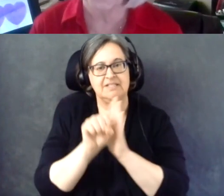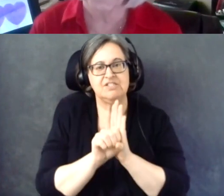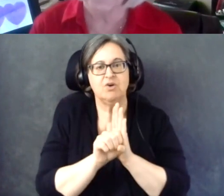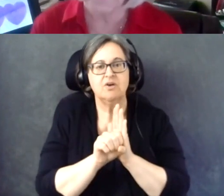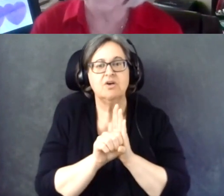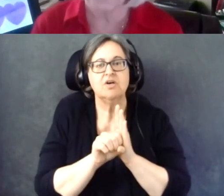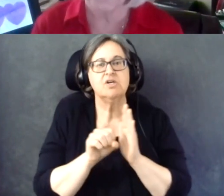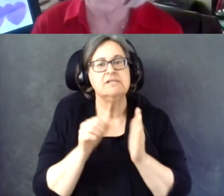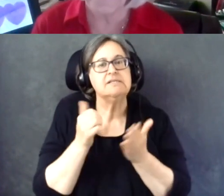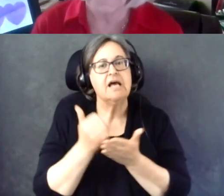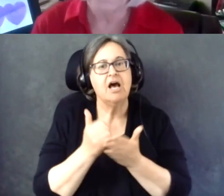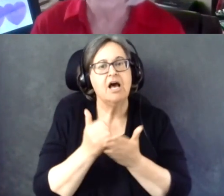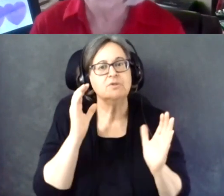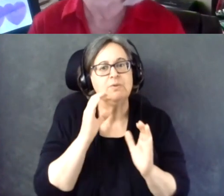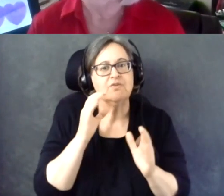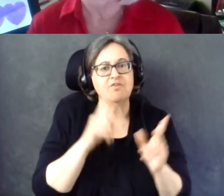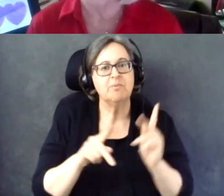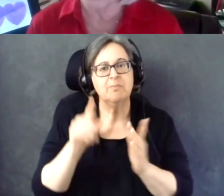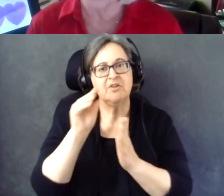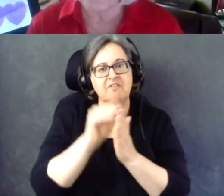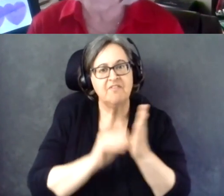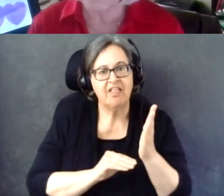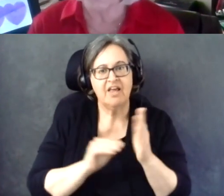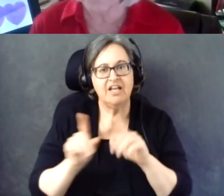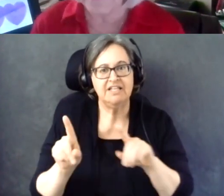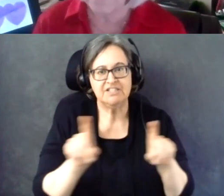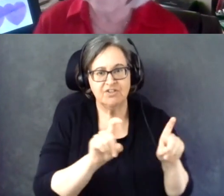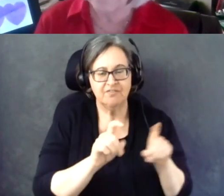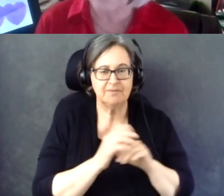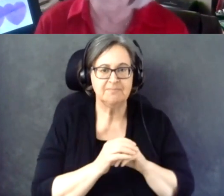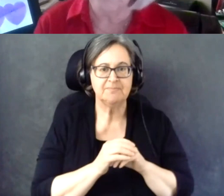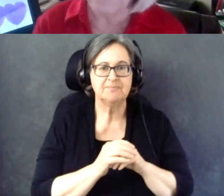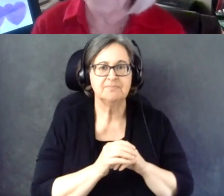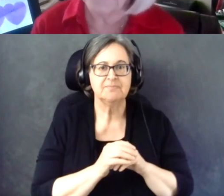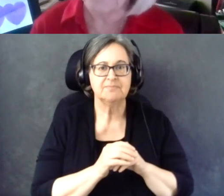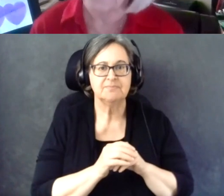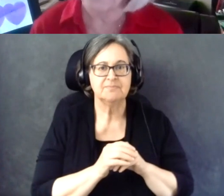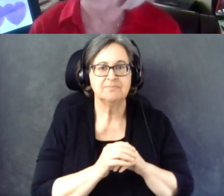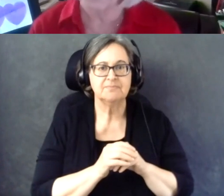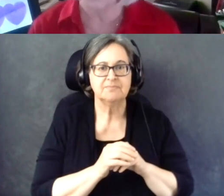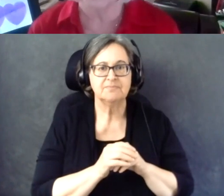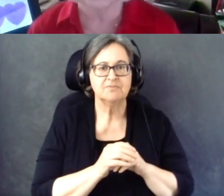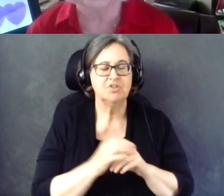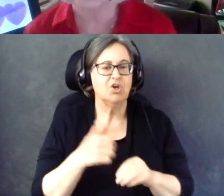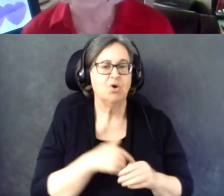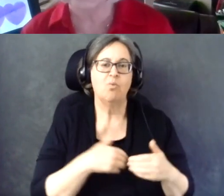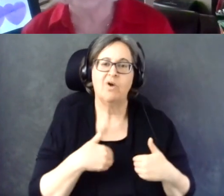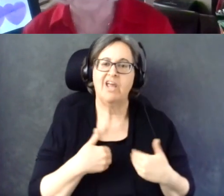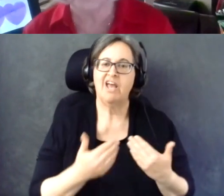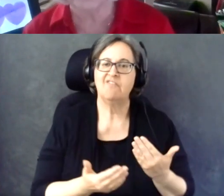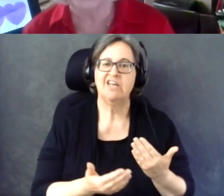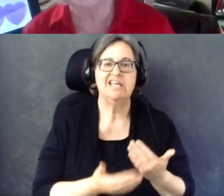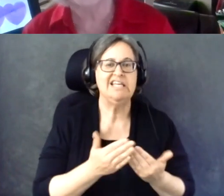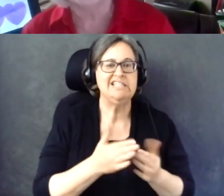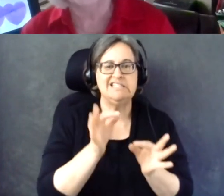to complete the survey. This survey is written in easy to use and understand language.